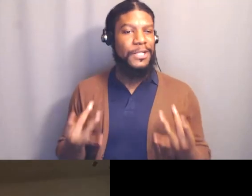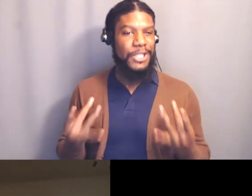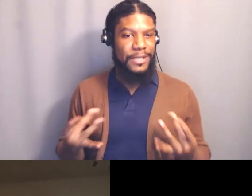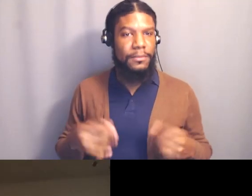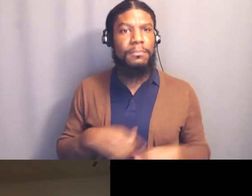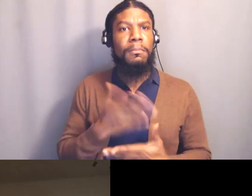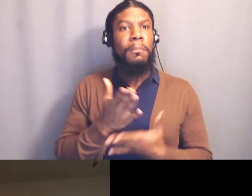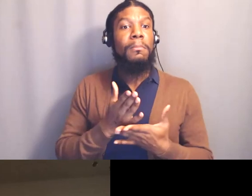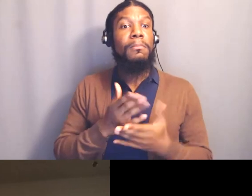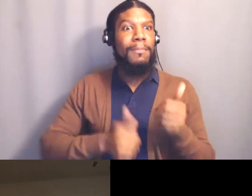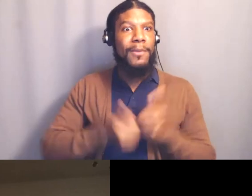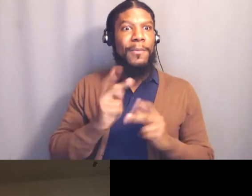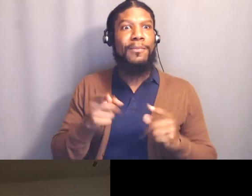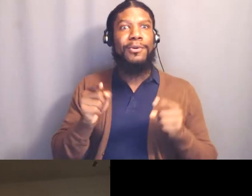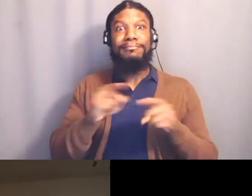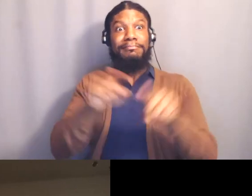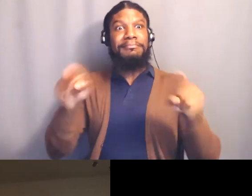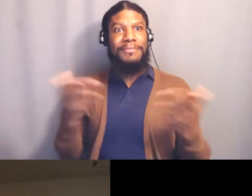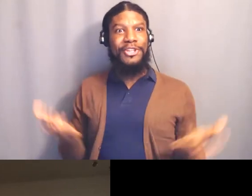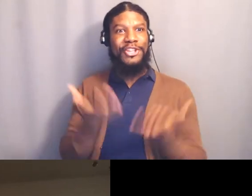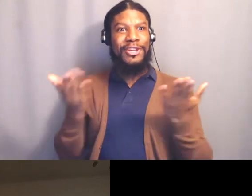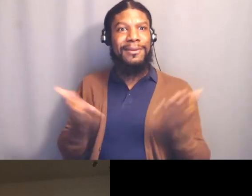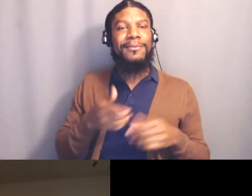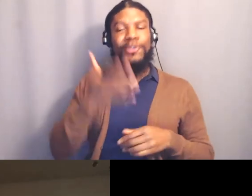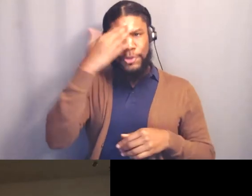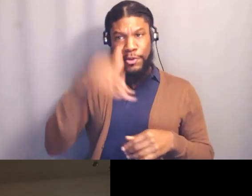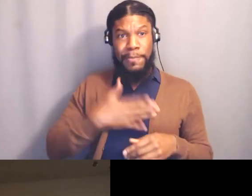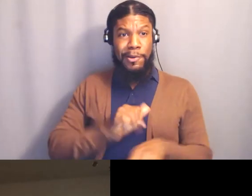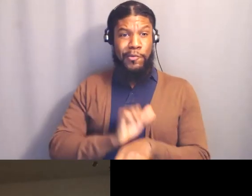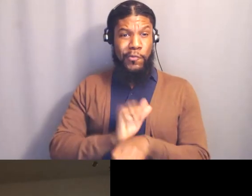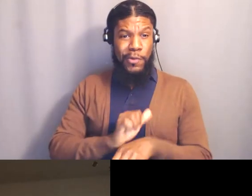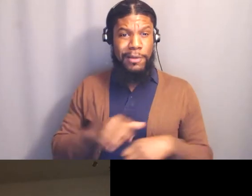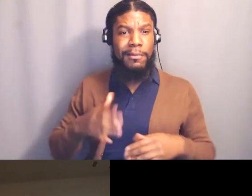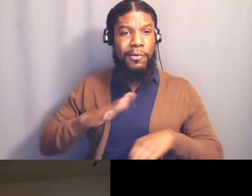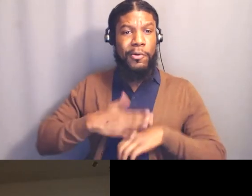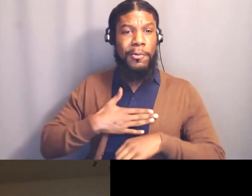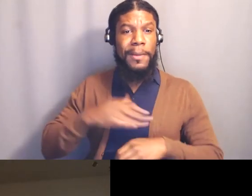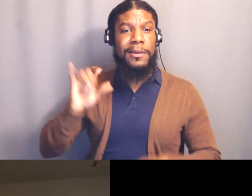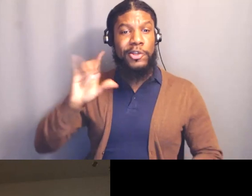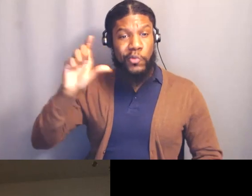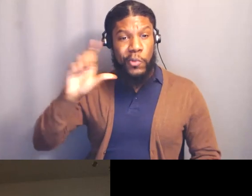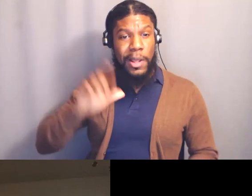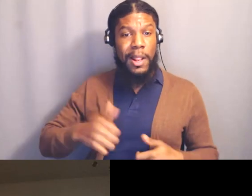they definitely know I do a lot of my like meditation work on my Instagram live with a couple of nonprofits,